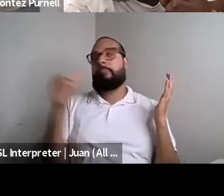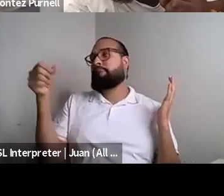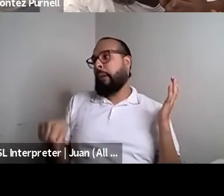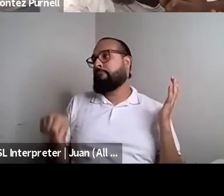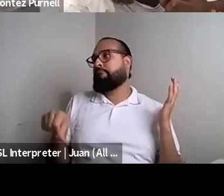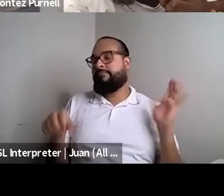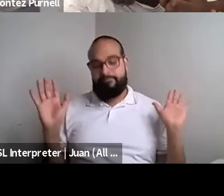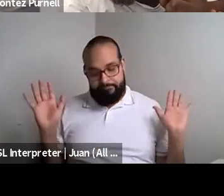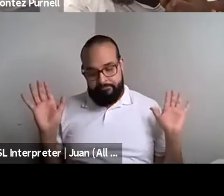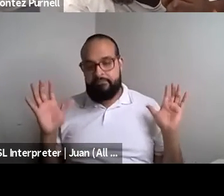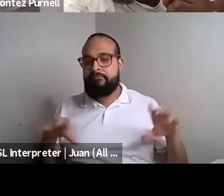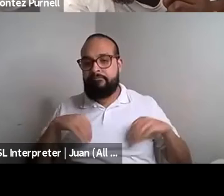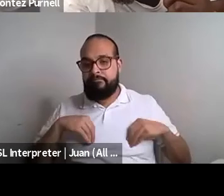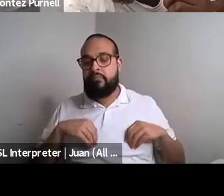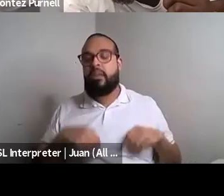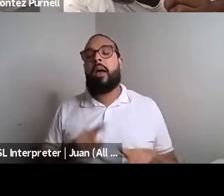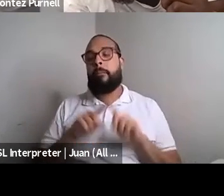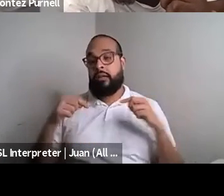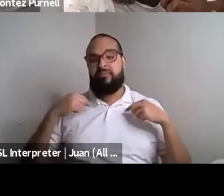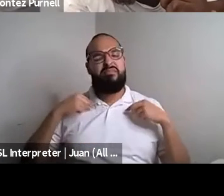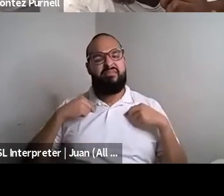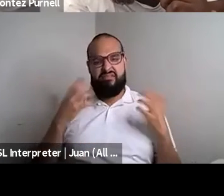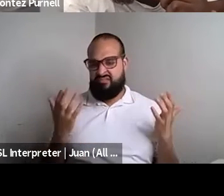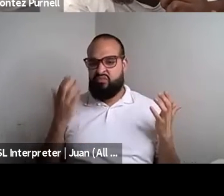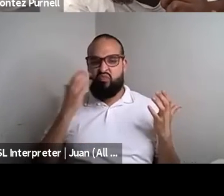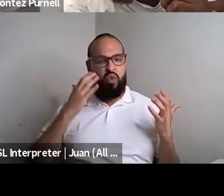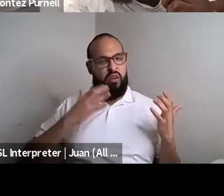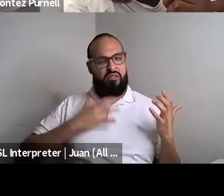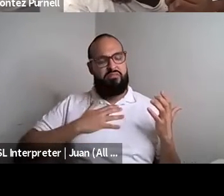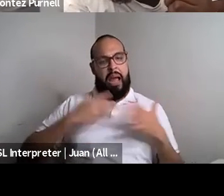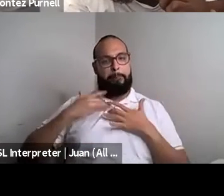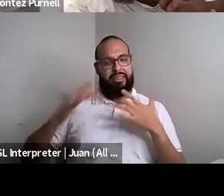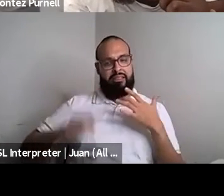Nahshon Anderson: So I'm the type of person. This is always been throughout my life, I've always had to be the one to